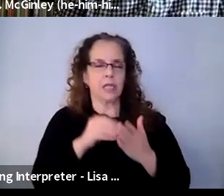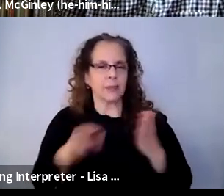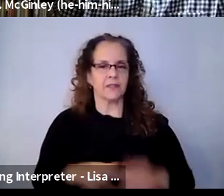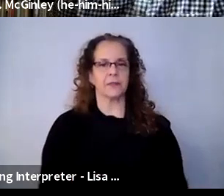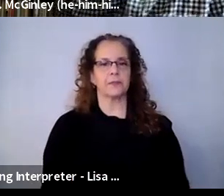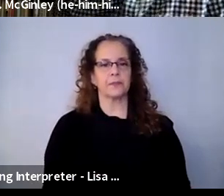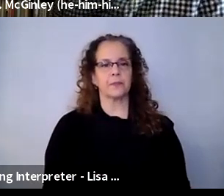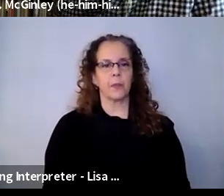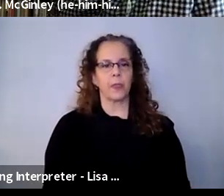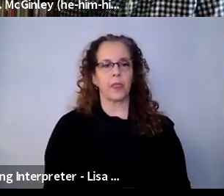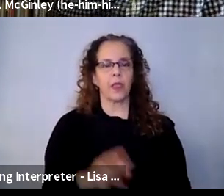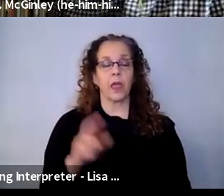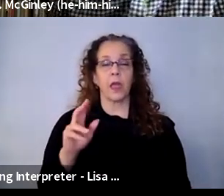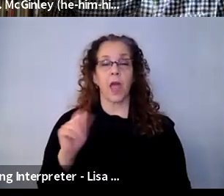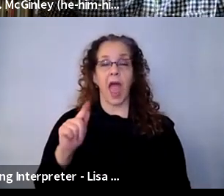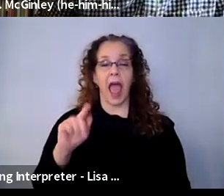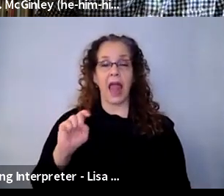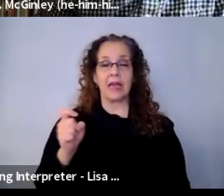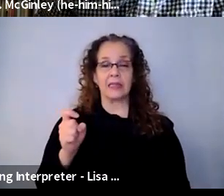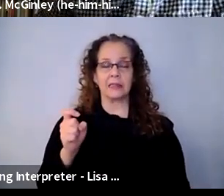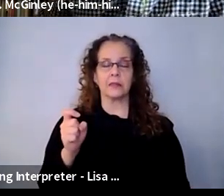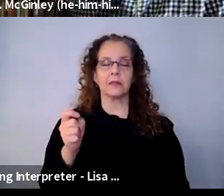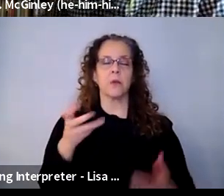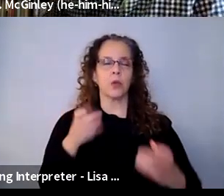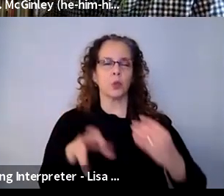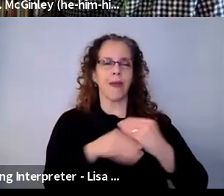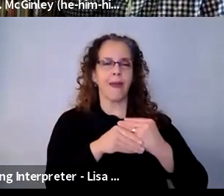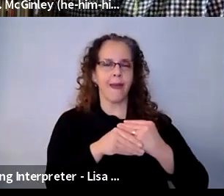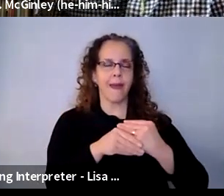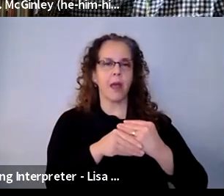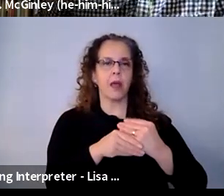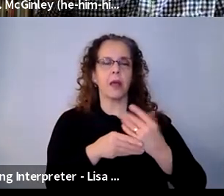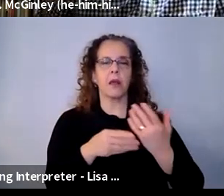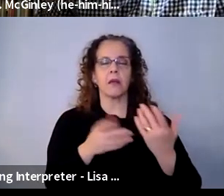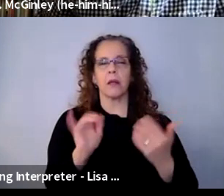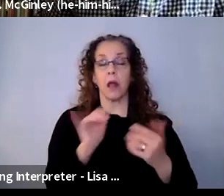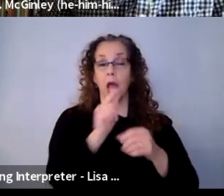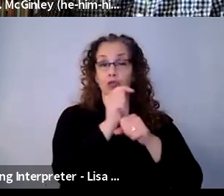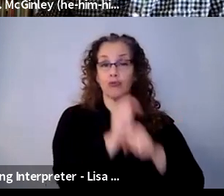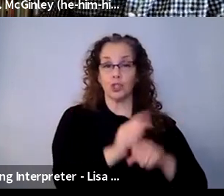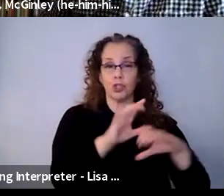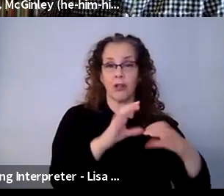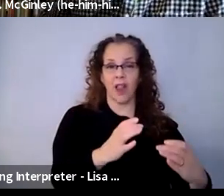Alex Santiago-Jirau: And I was just going to add that, you know, sort of in a traditional class, as well, we've used, you